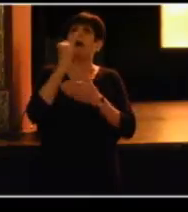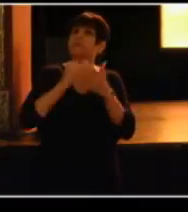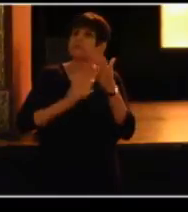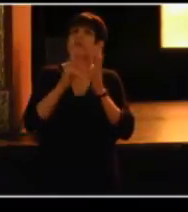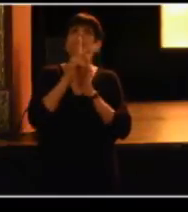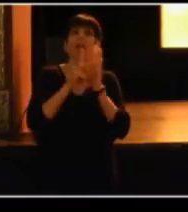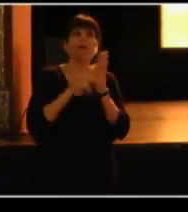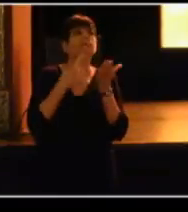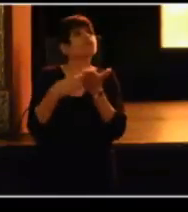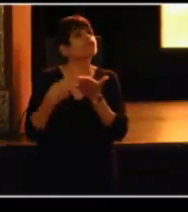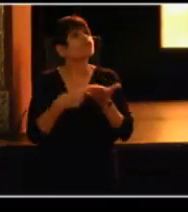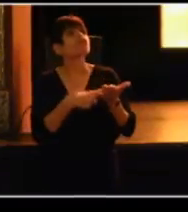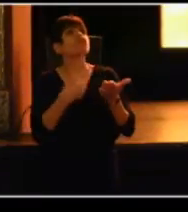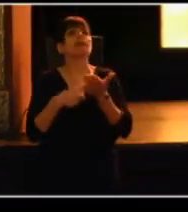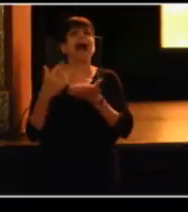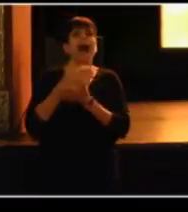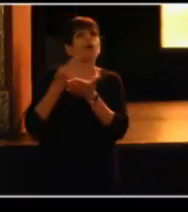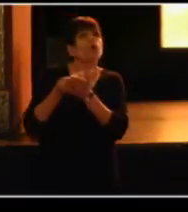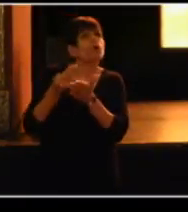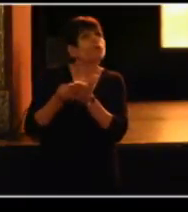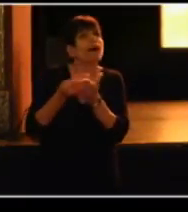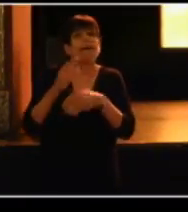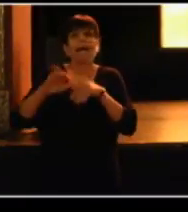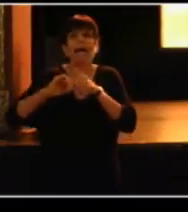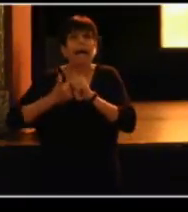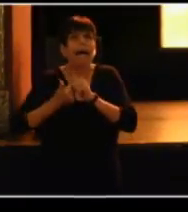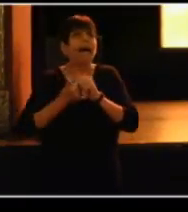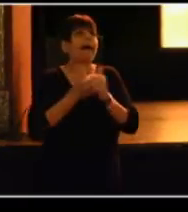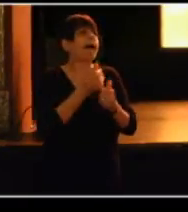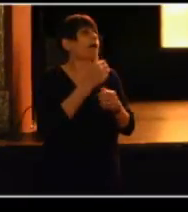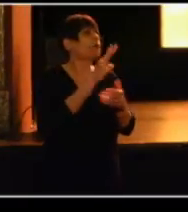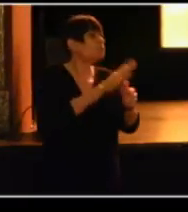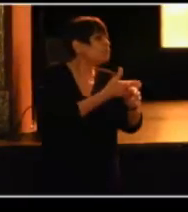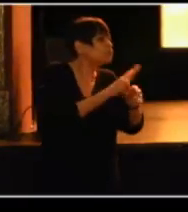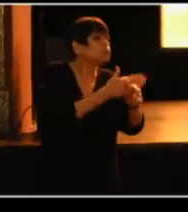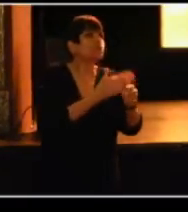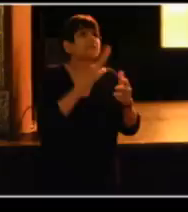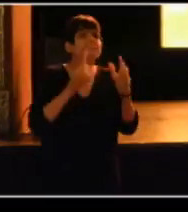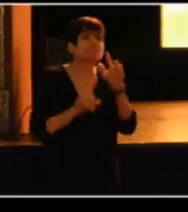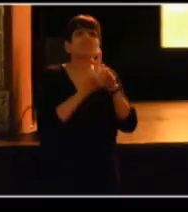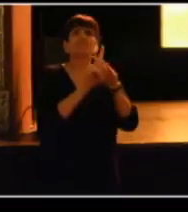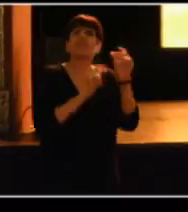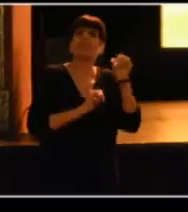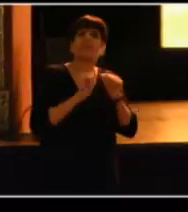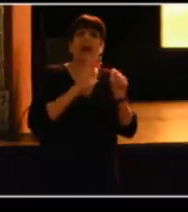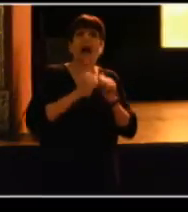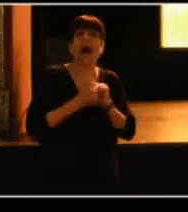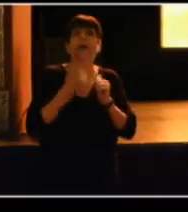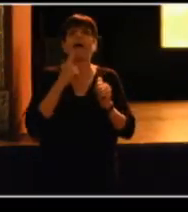to fundraising strategies, from the role of music in productions, to the role of theater in communities.